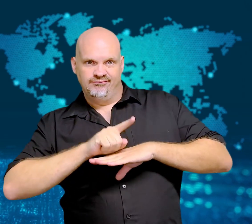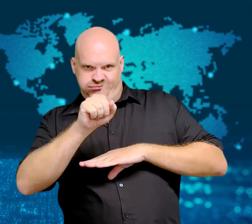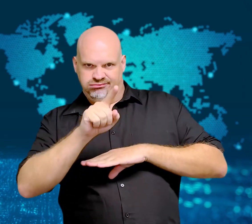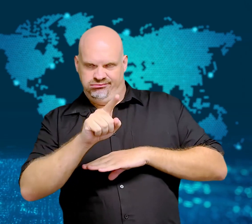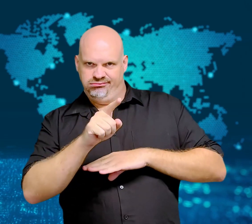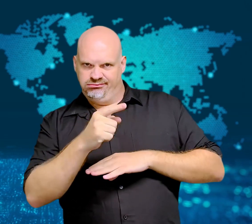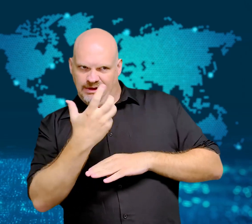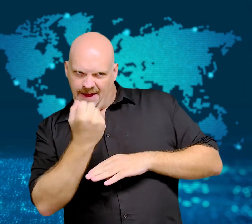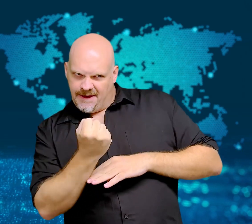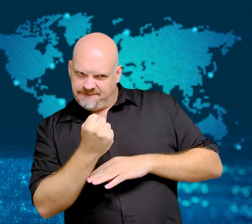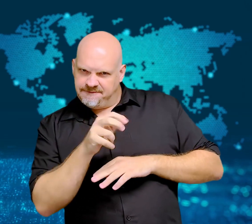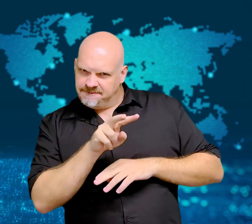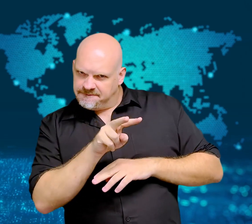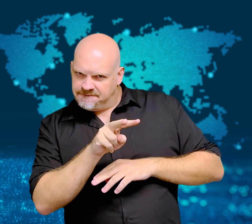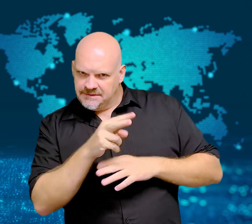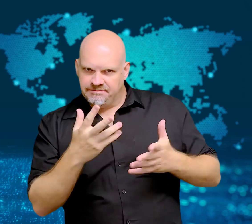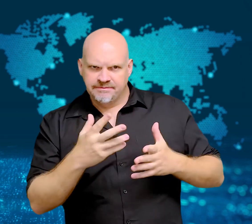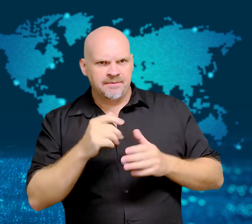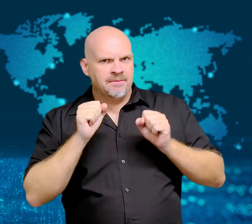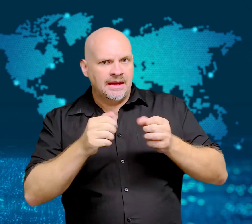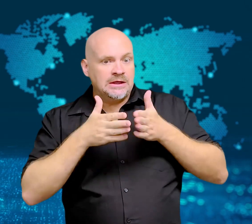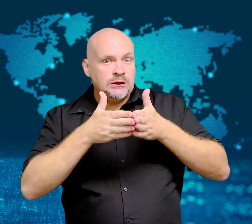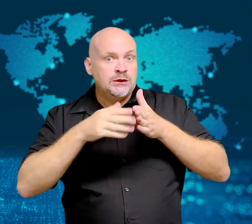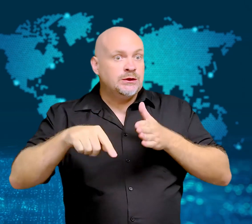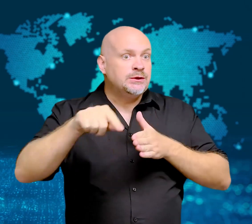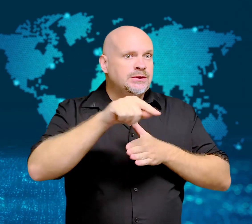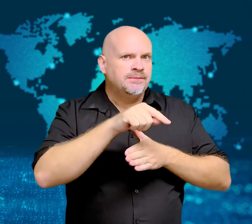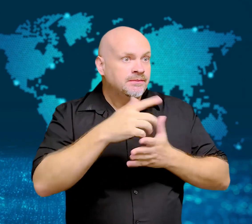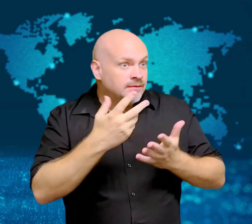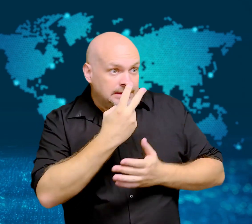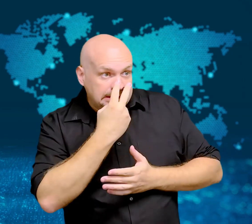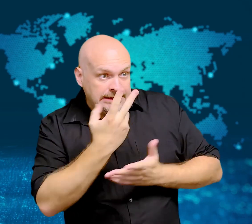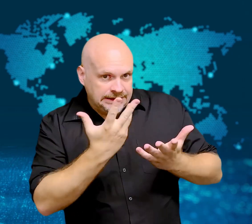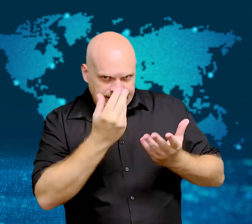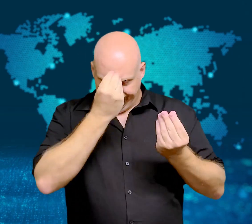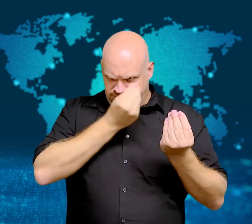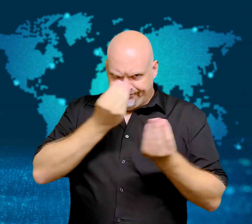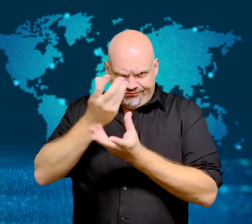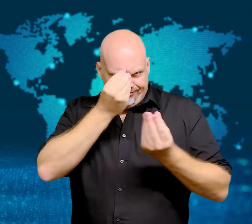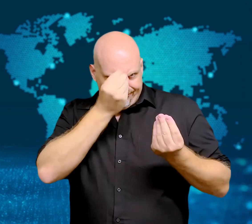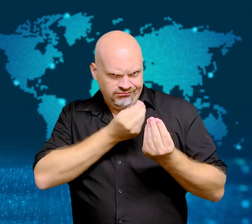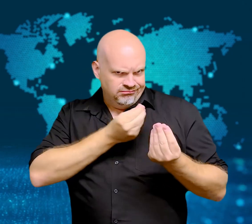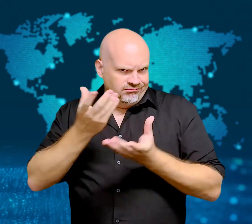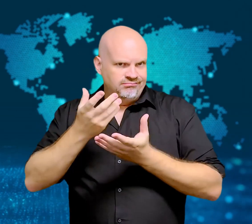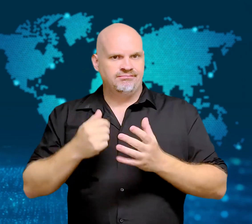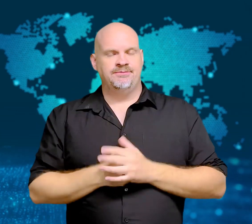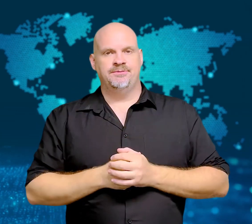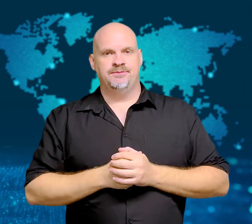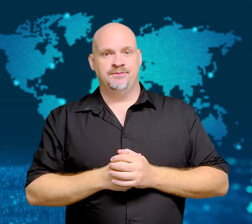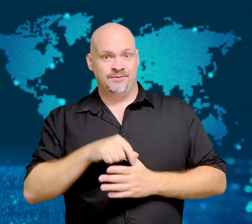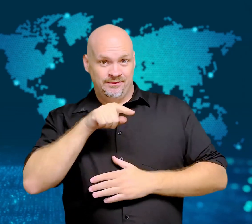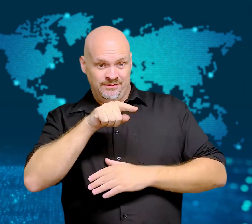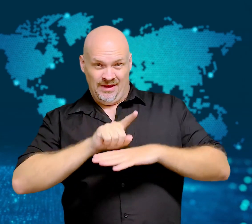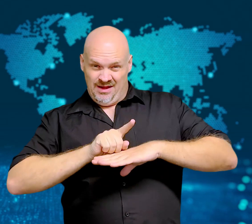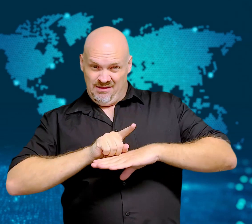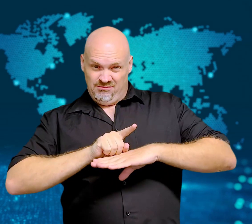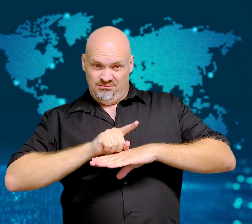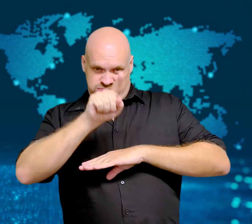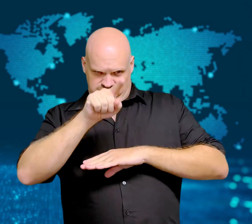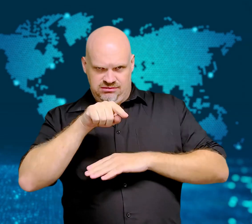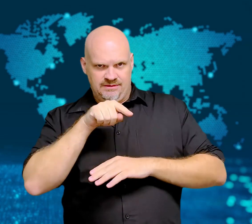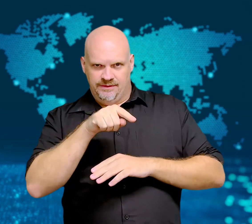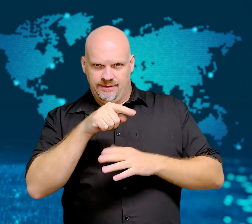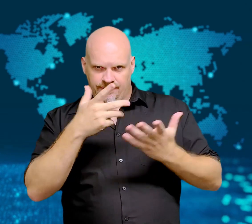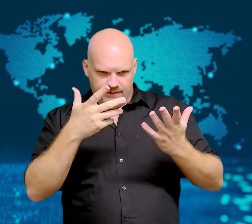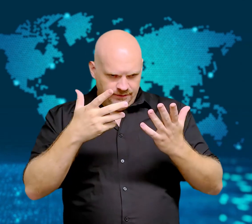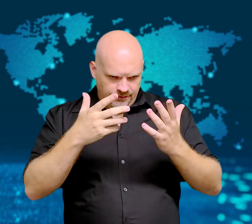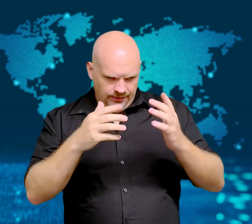This specific missile was designed to be fired from submarines.